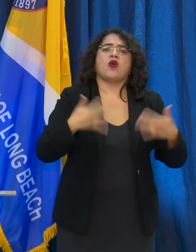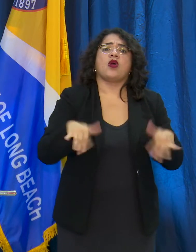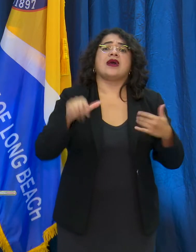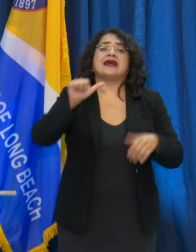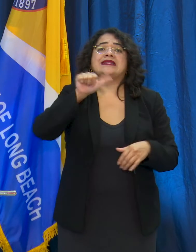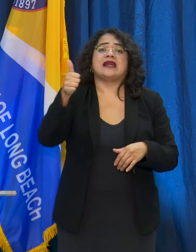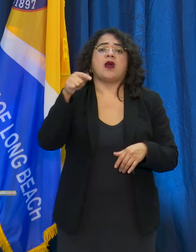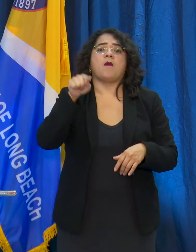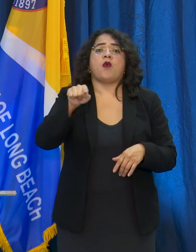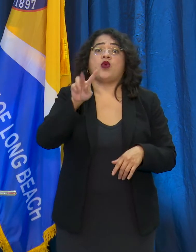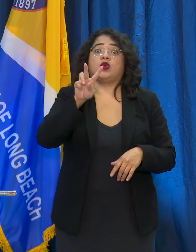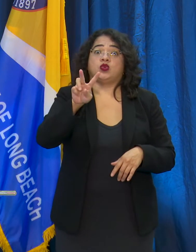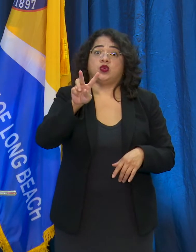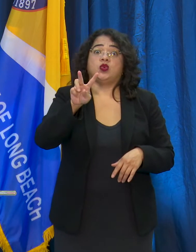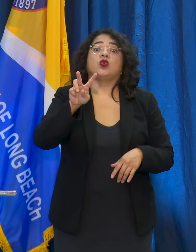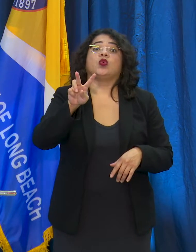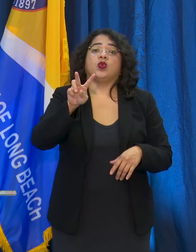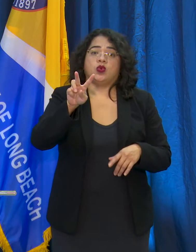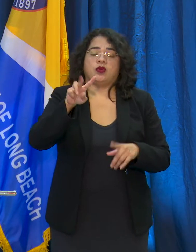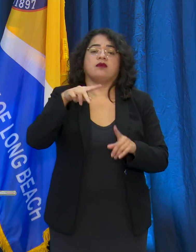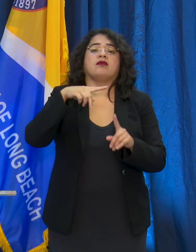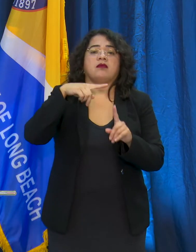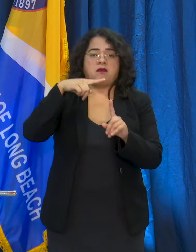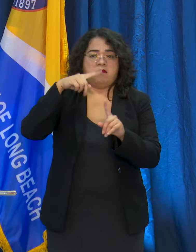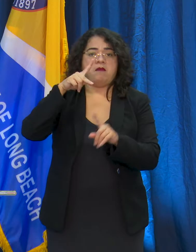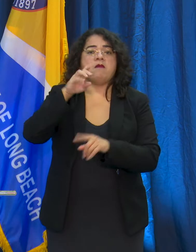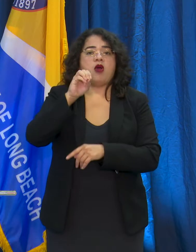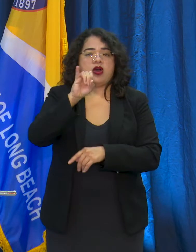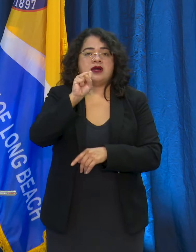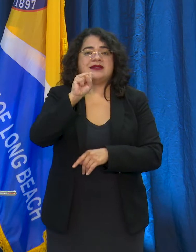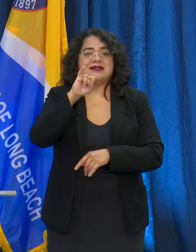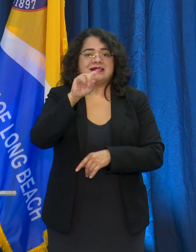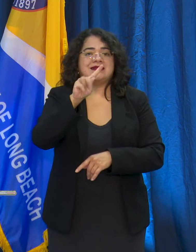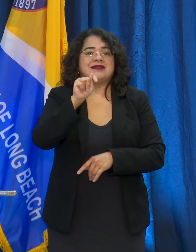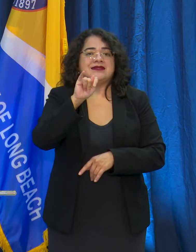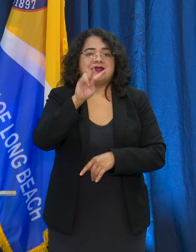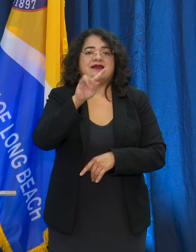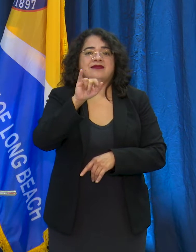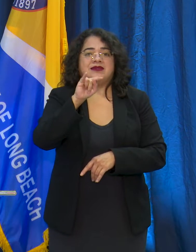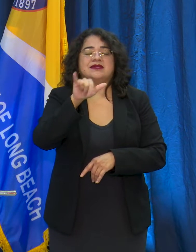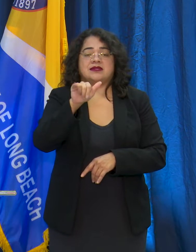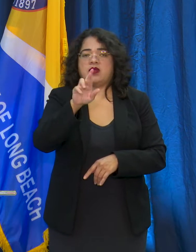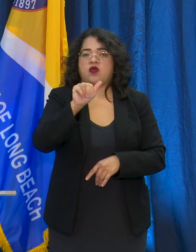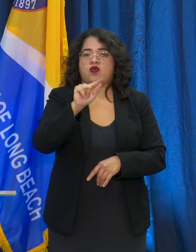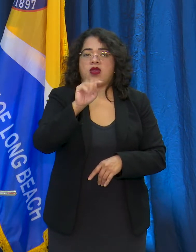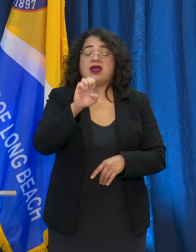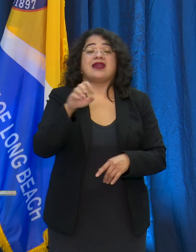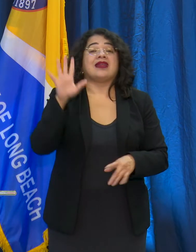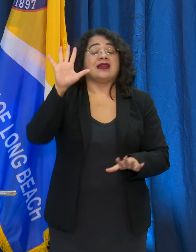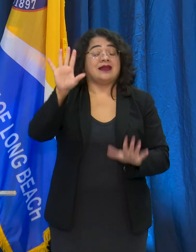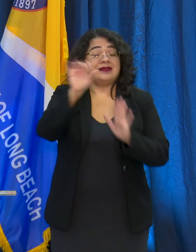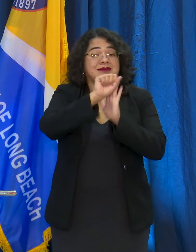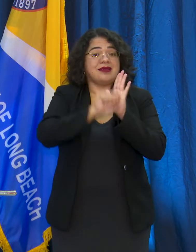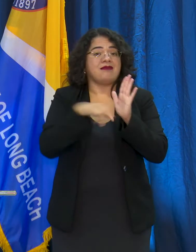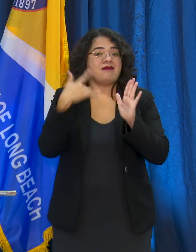report that that is the case. That's something we're tracking on. The State focus is still 8%, so we do have work left